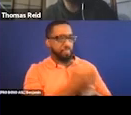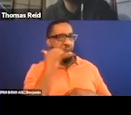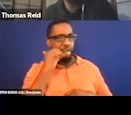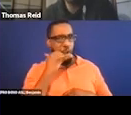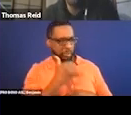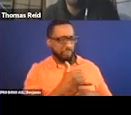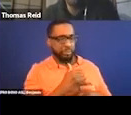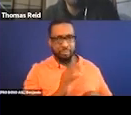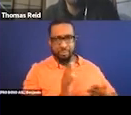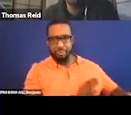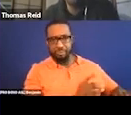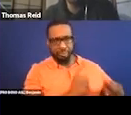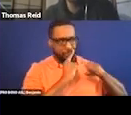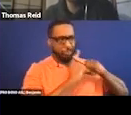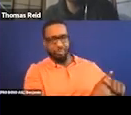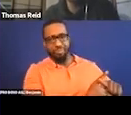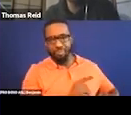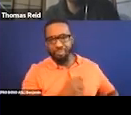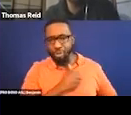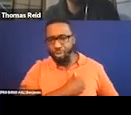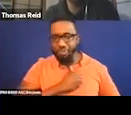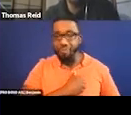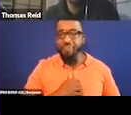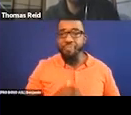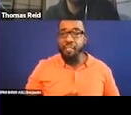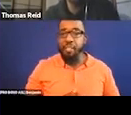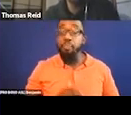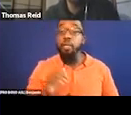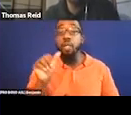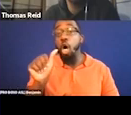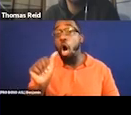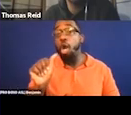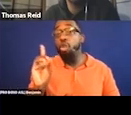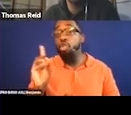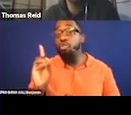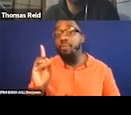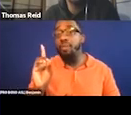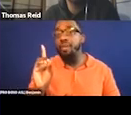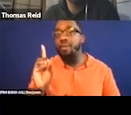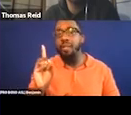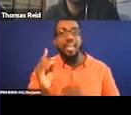description goes beyond just the intended audience, right?